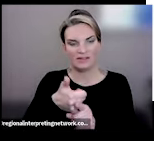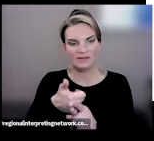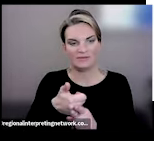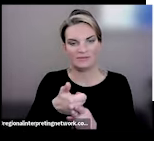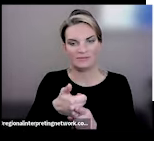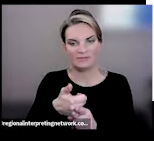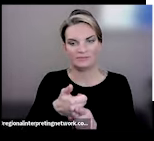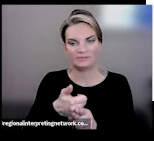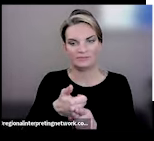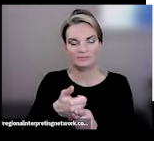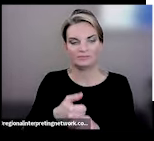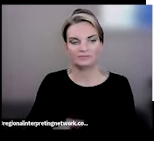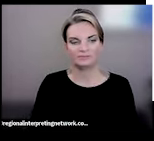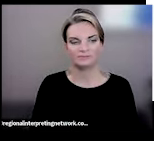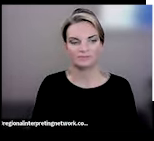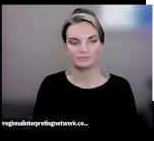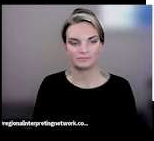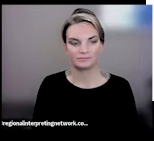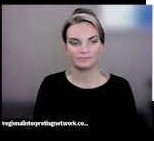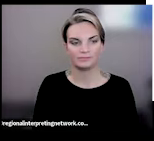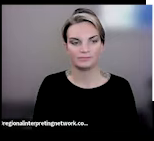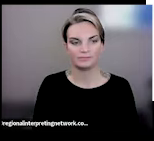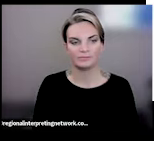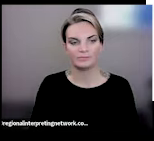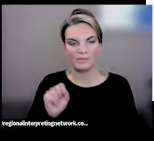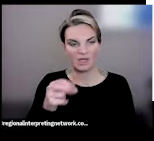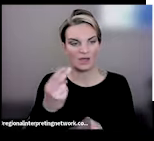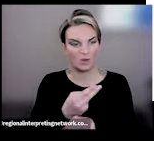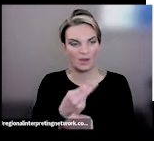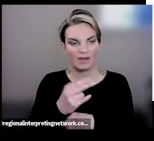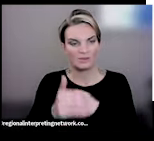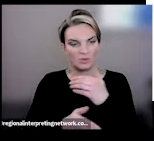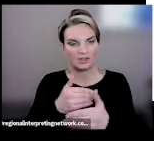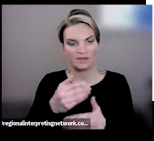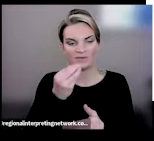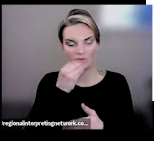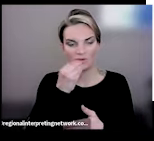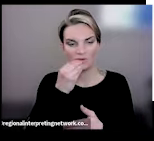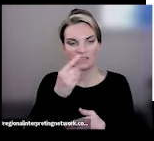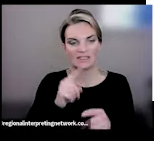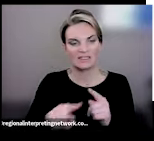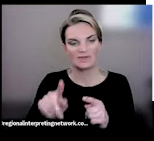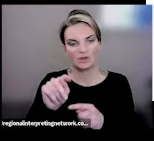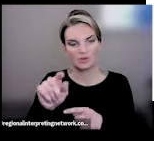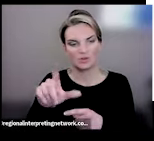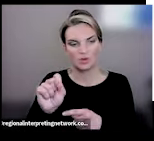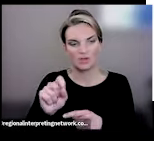from there. Utilizing processed foods and helpful tools is absolutely not shameful; it's working